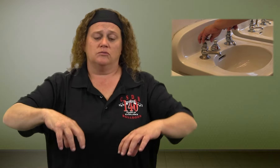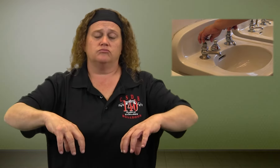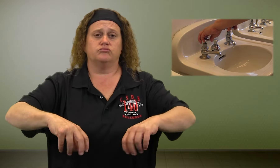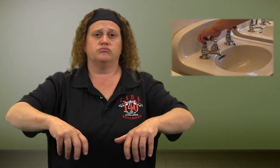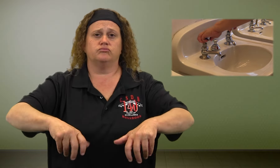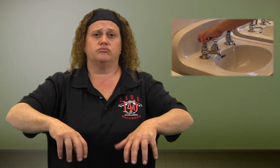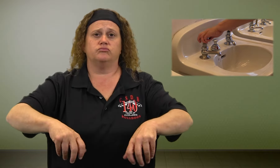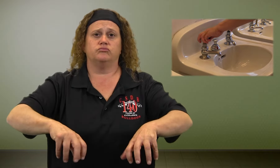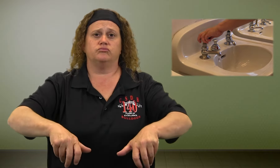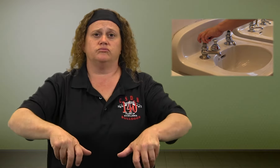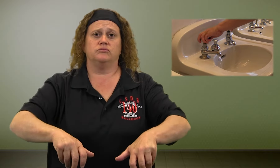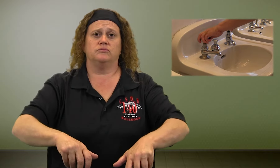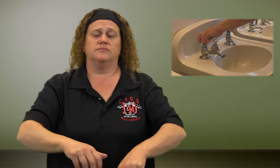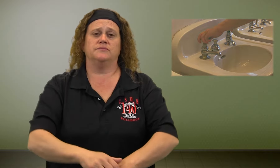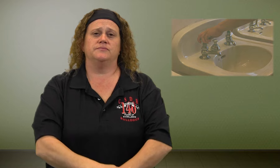Turn on the water.